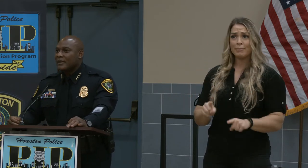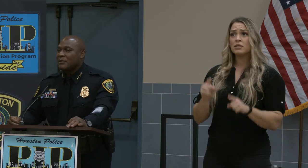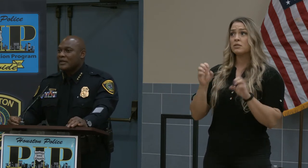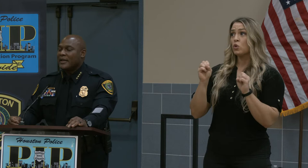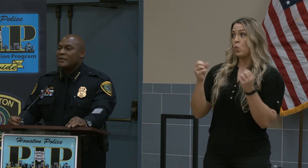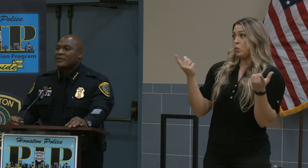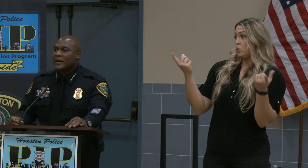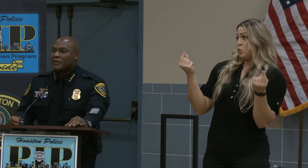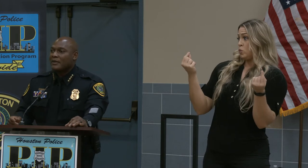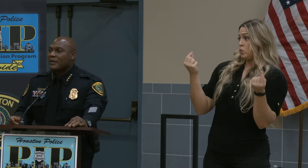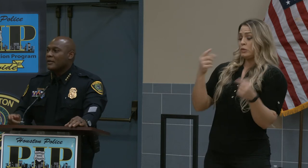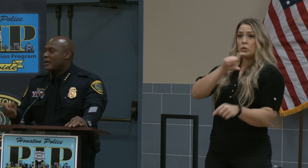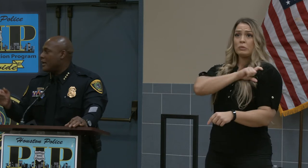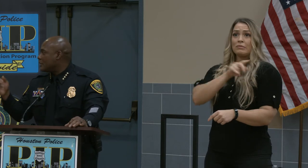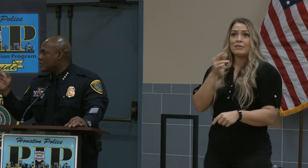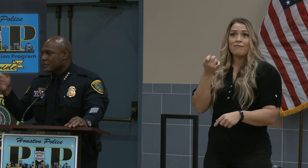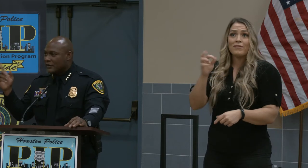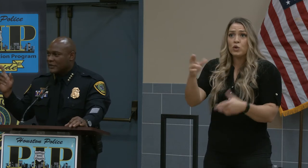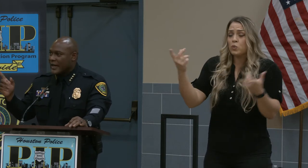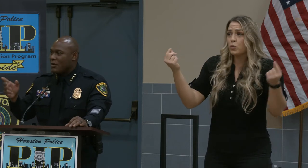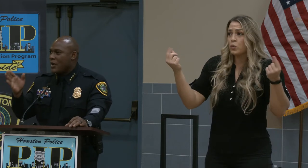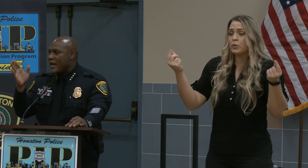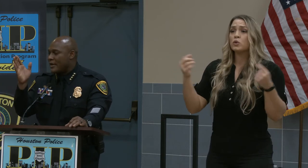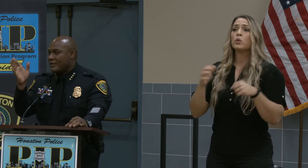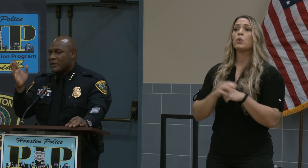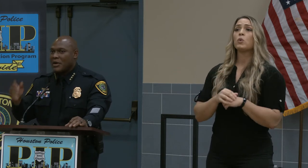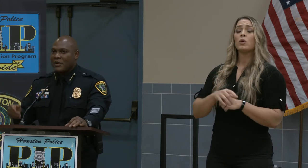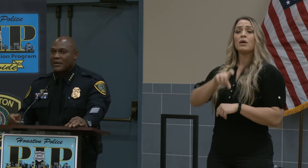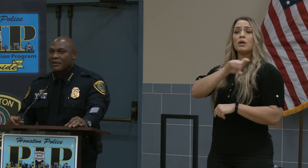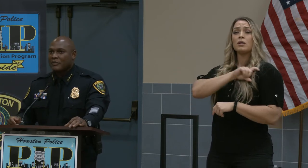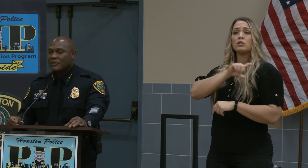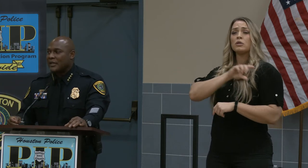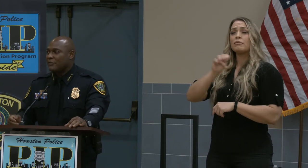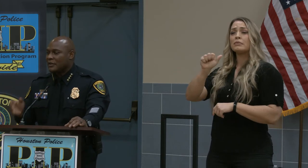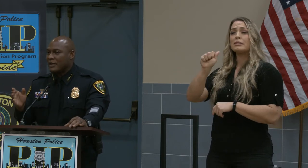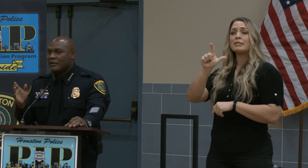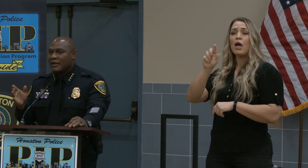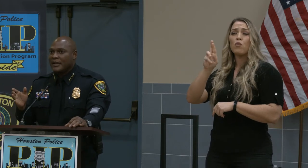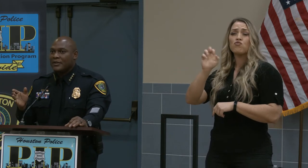Let me tell you something, Chief Satterwhite and some of our other Chiefs and other leaders,